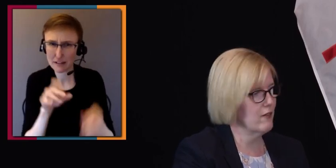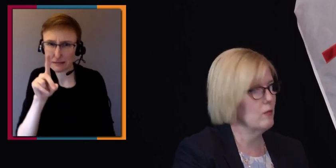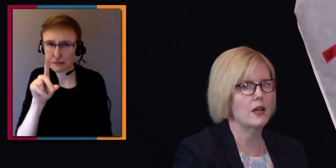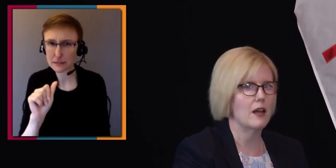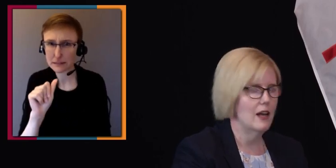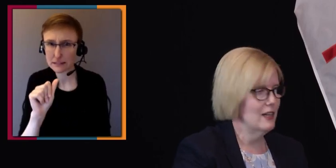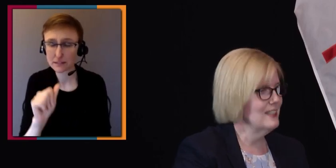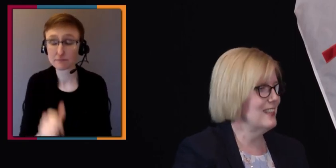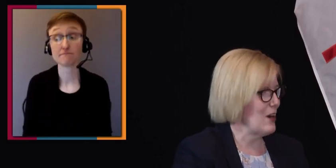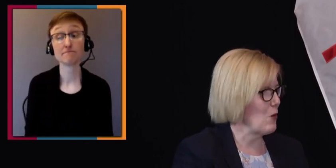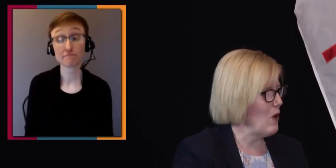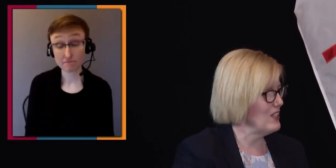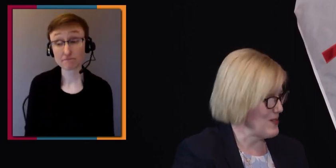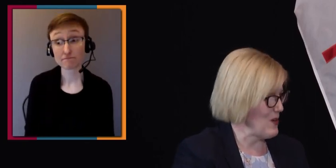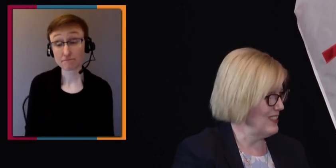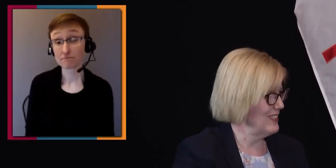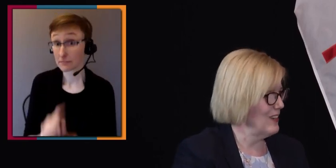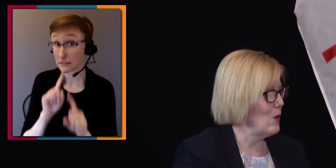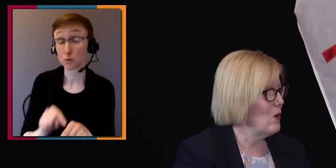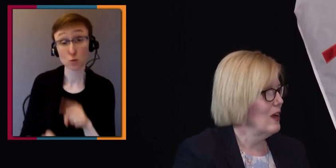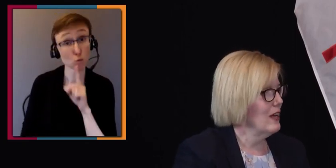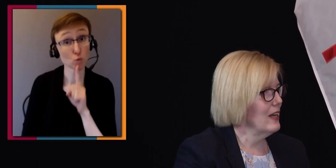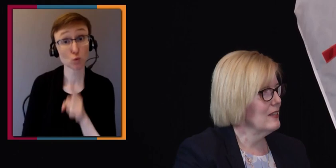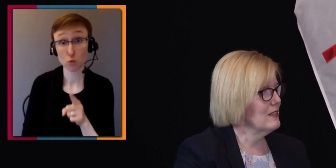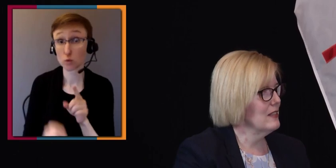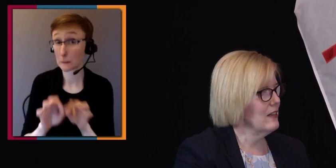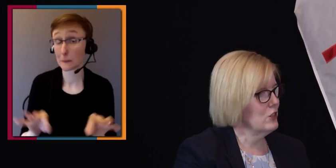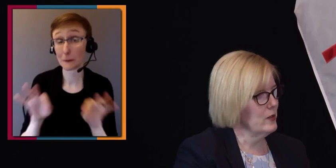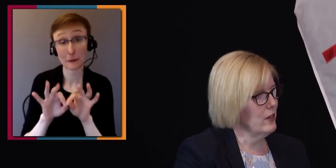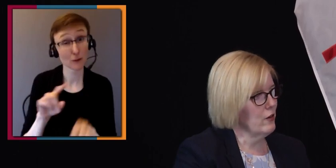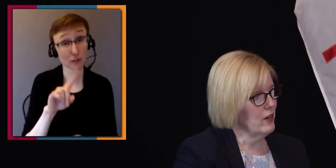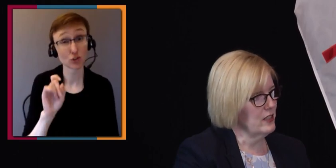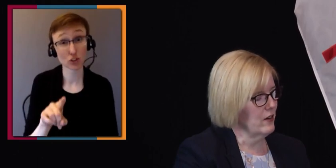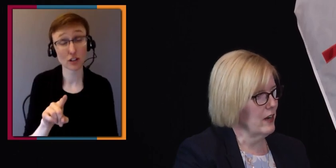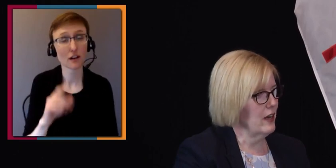that everybody listening or watching wants to know is the eligibility criteria.